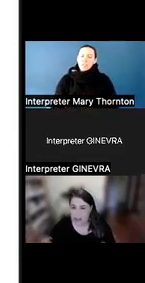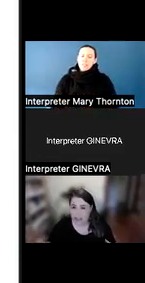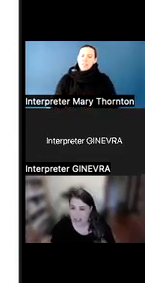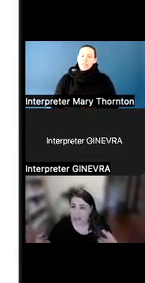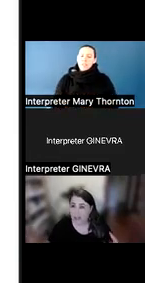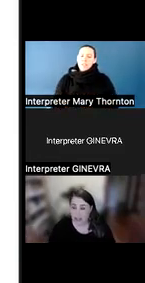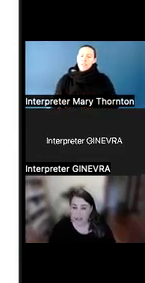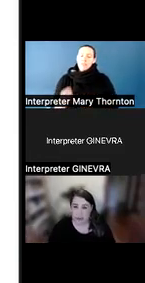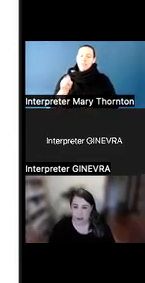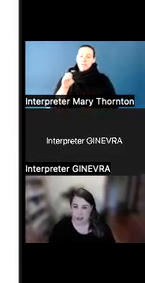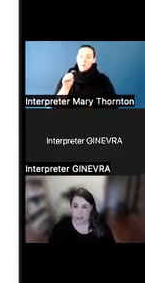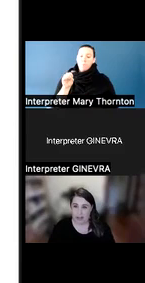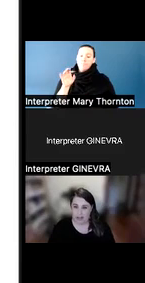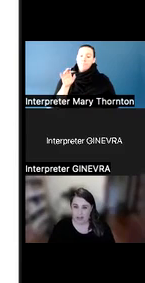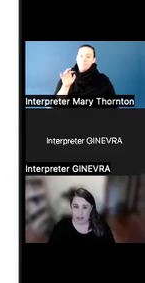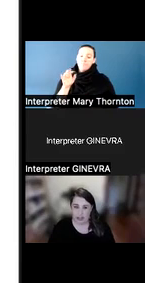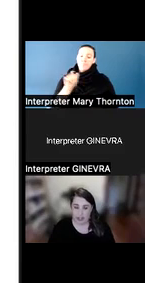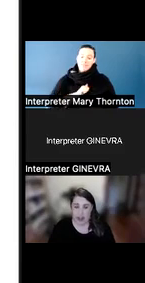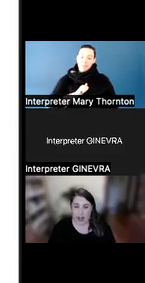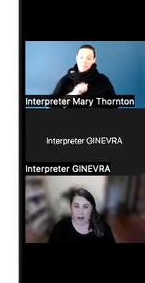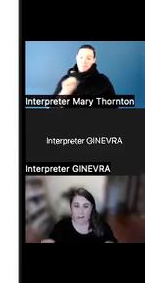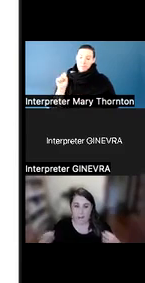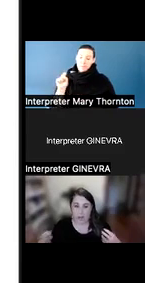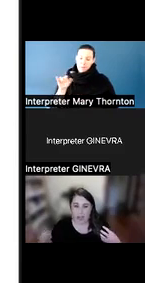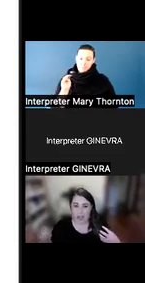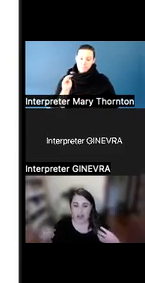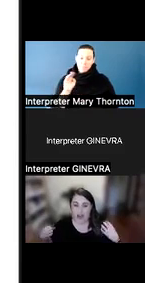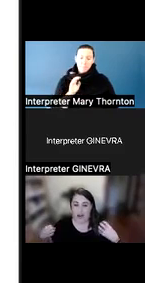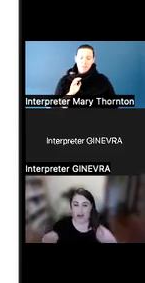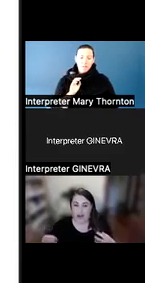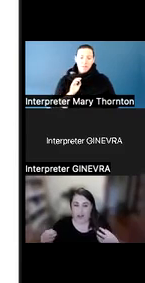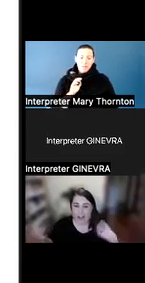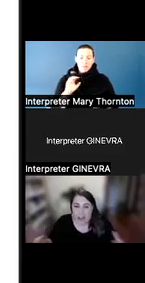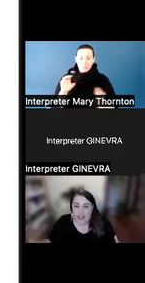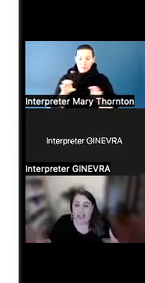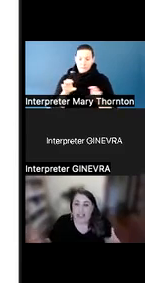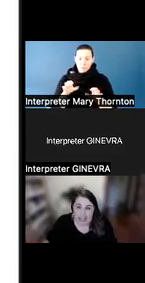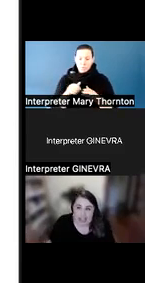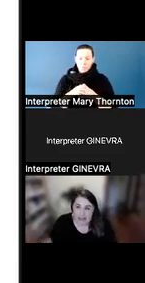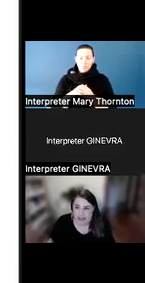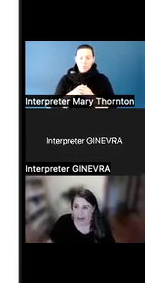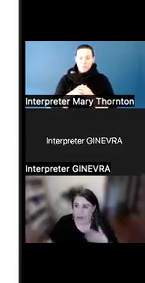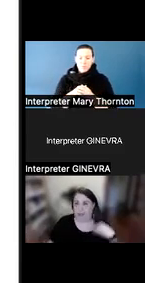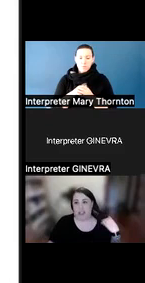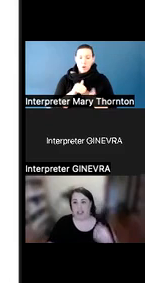like self-stimulatory behaviors, that is often a need for that person.